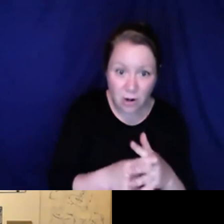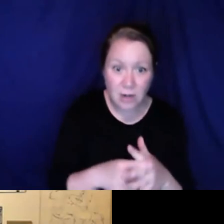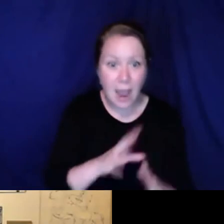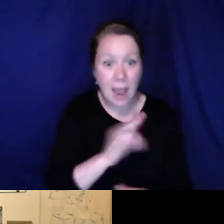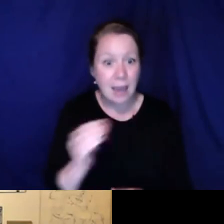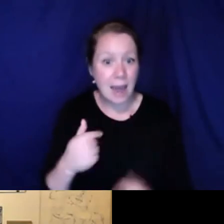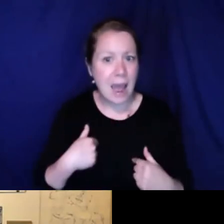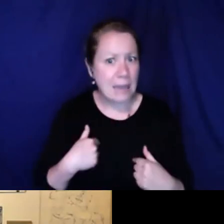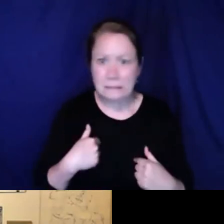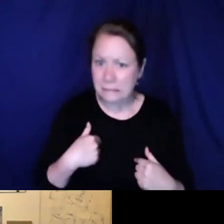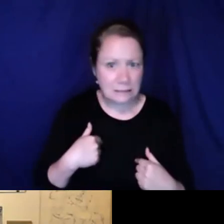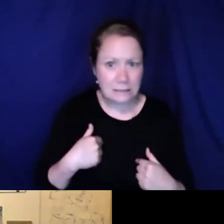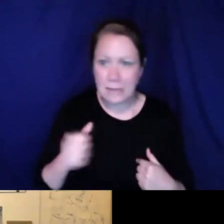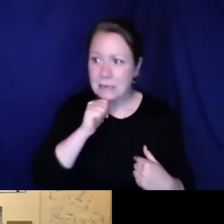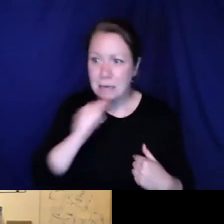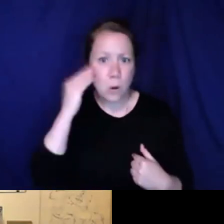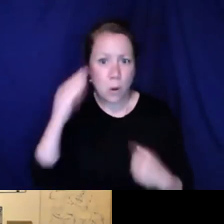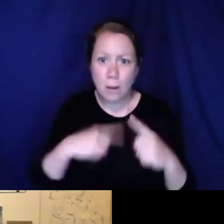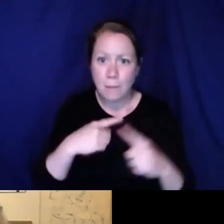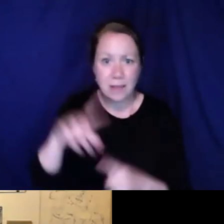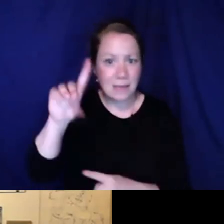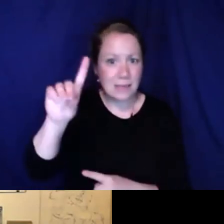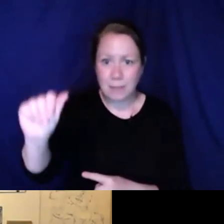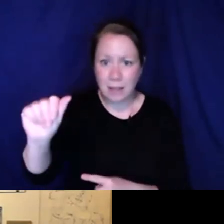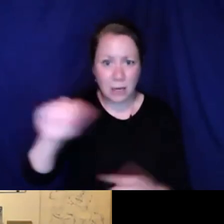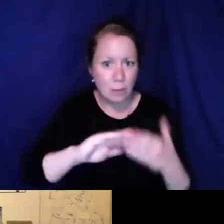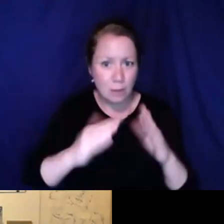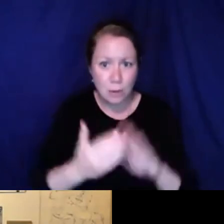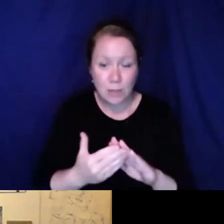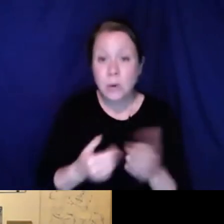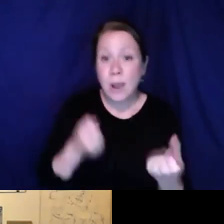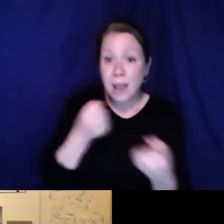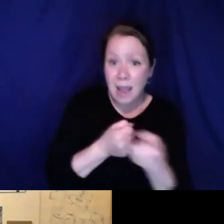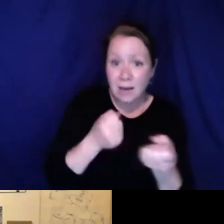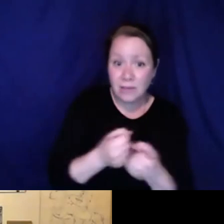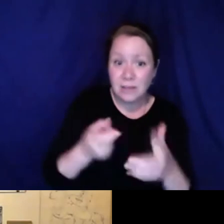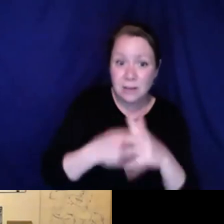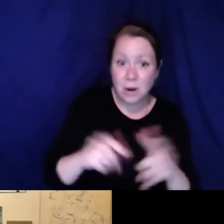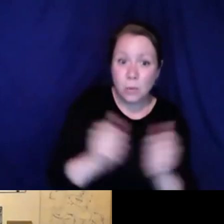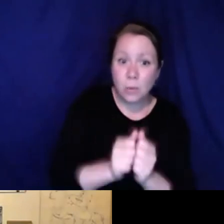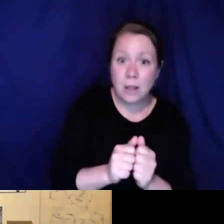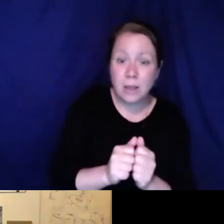politics, advocacy came on, I really